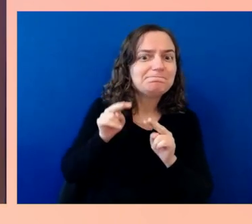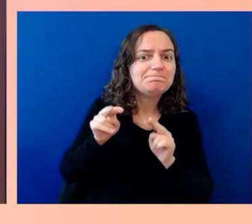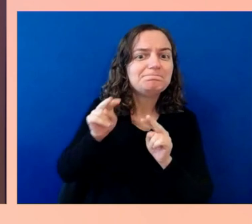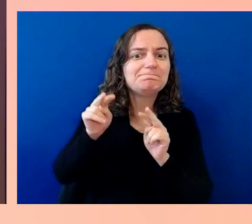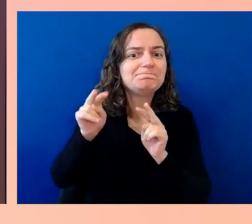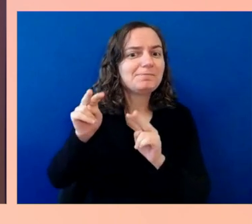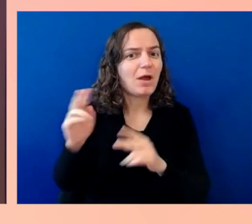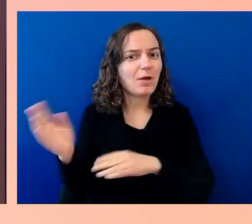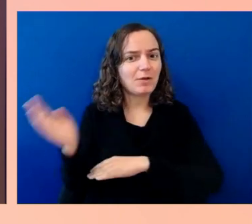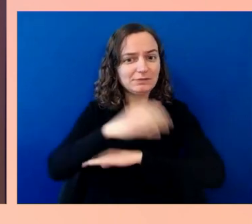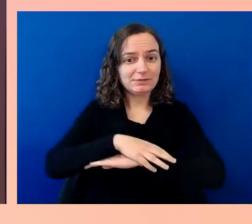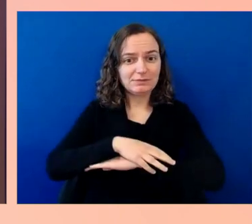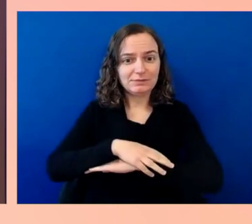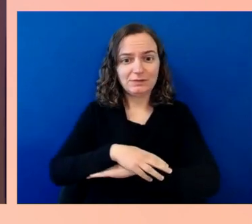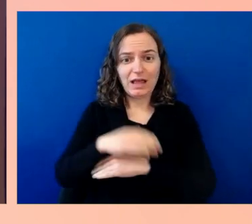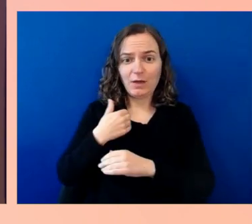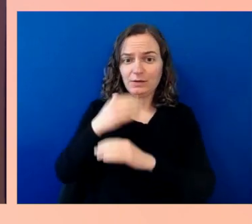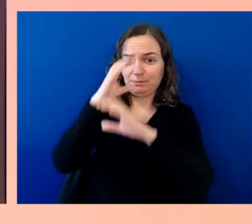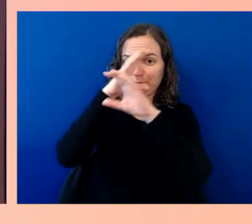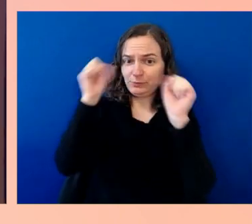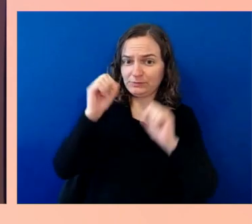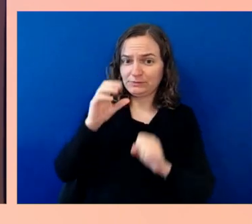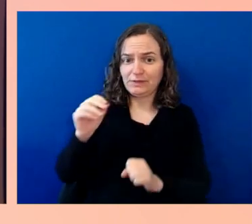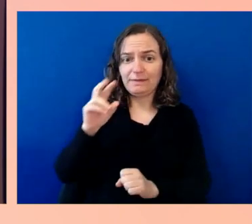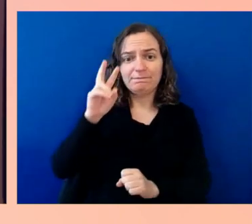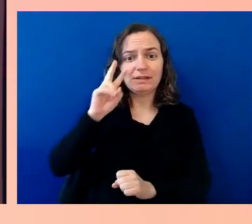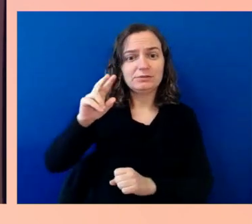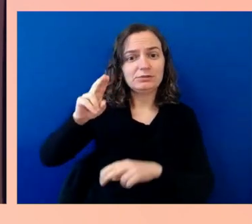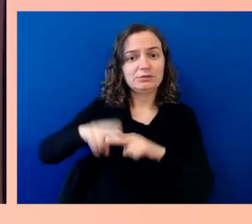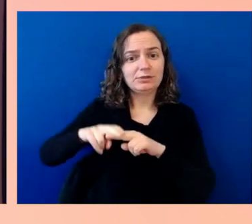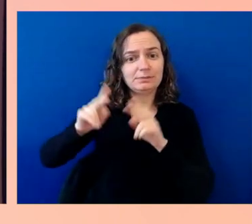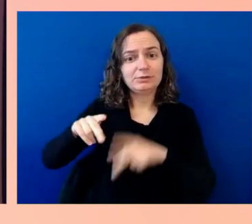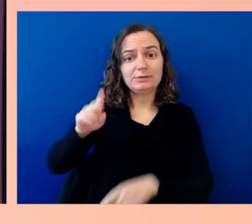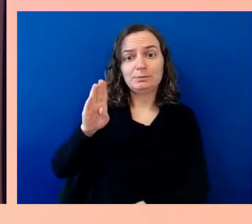speaking with US Secretary of Transportation, Pete Buttigieg,